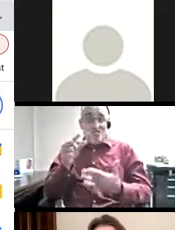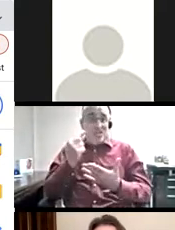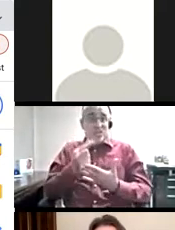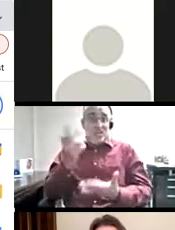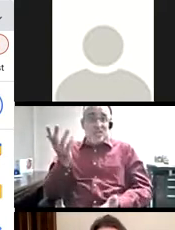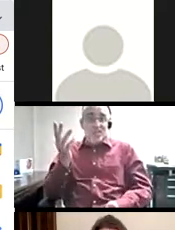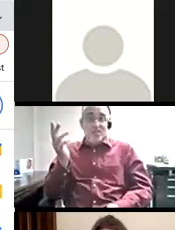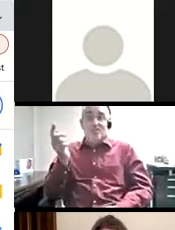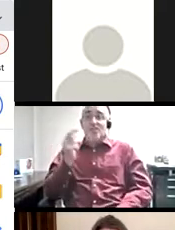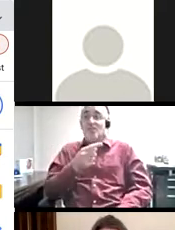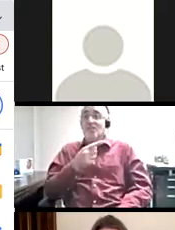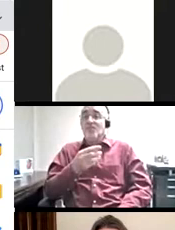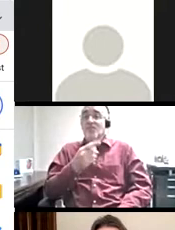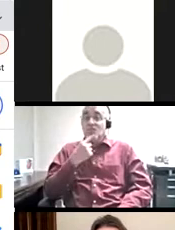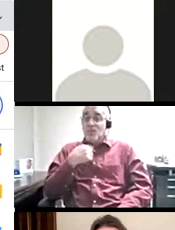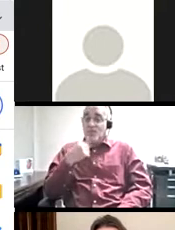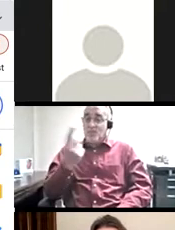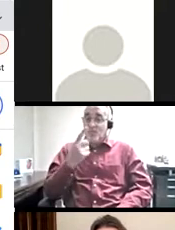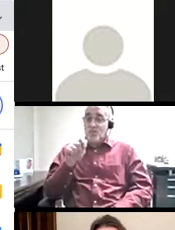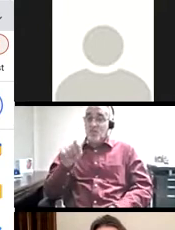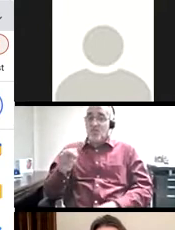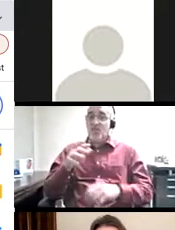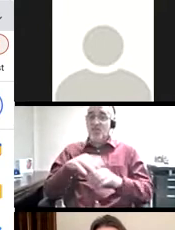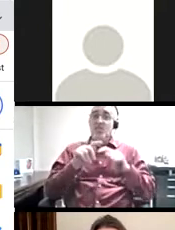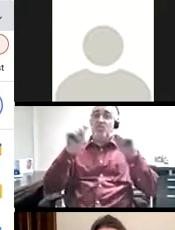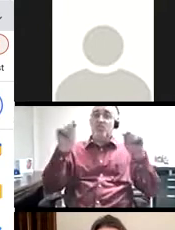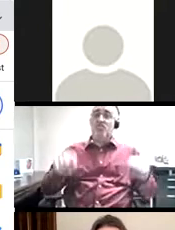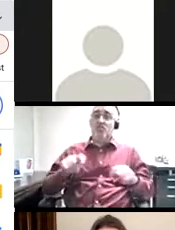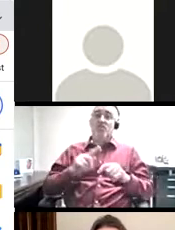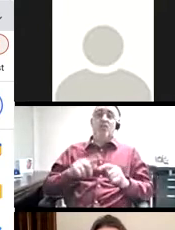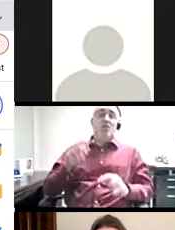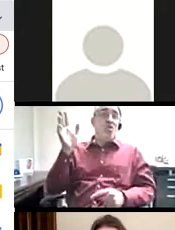class and work in order to graduate. She's taught me to always turn on the transcript because the